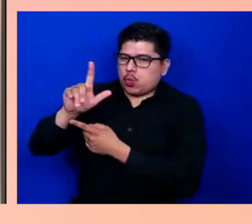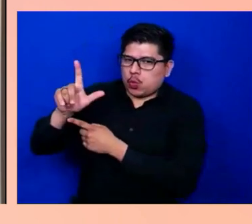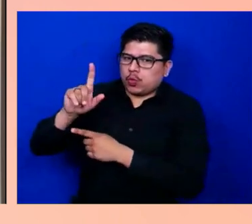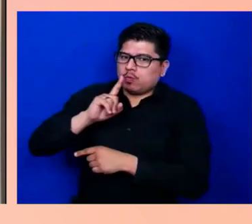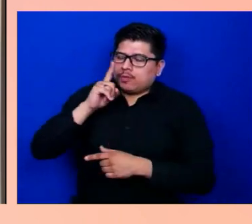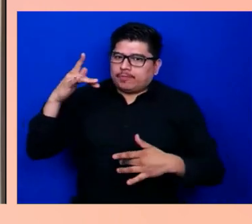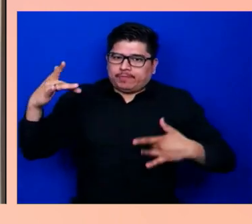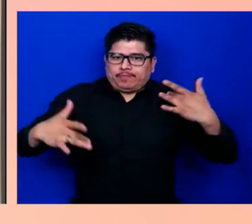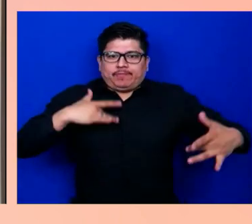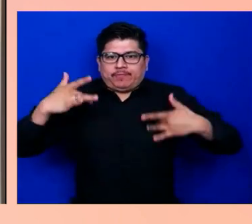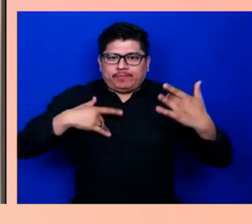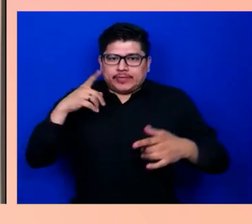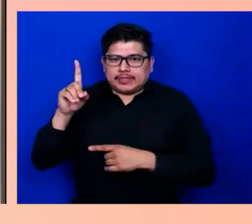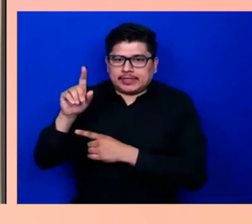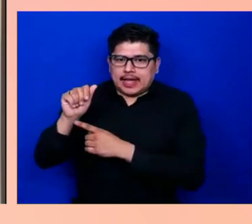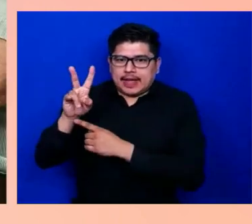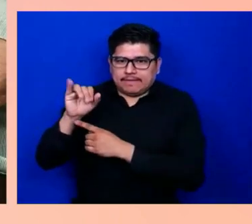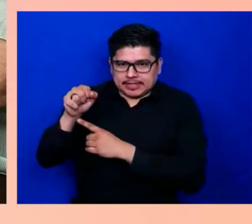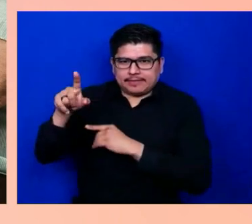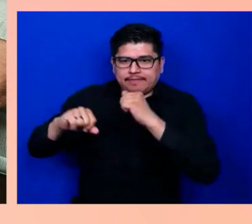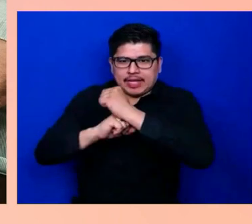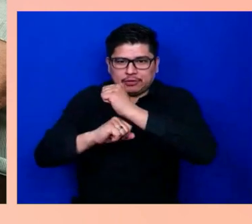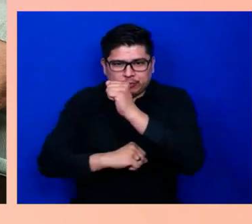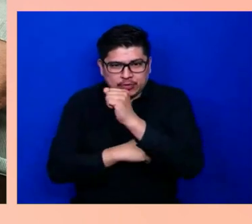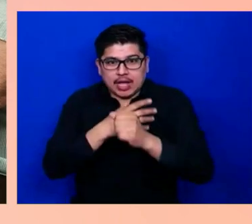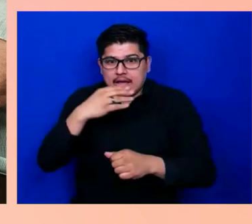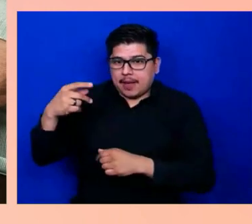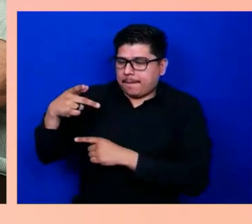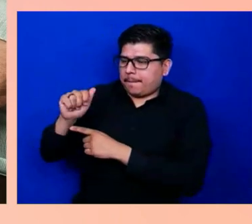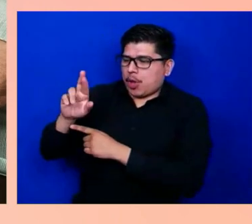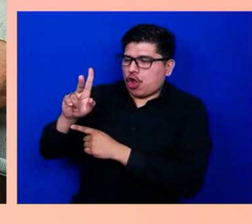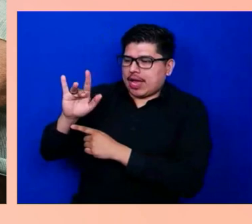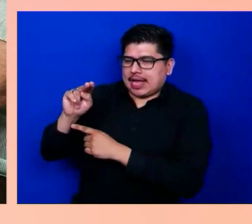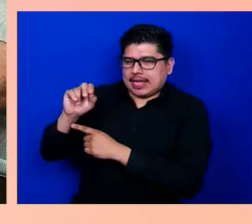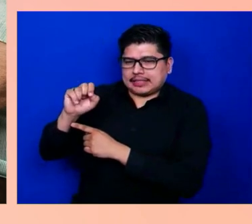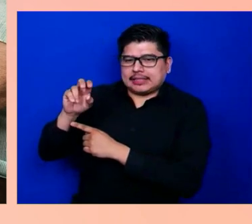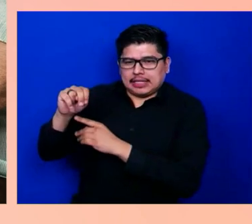and to the Parkinson's community. I watch people with Parkinson's attempt to